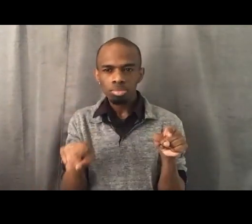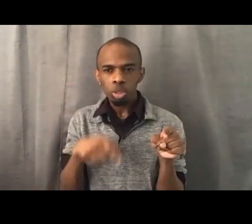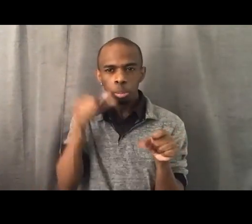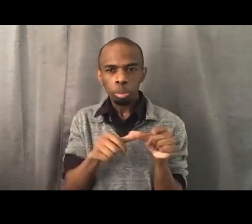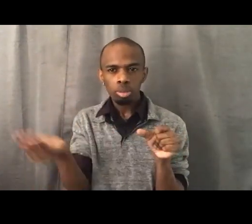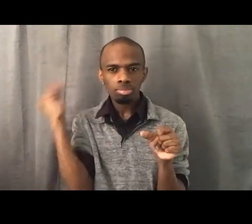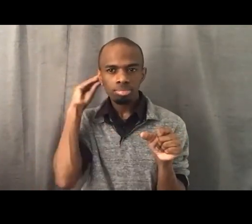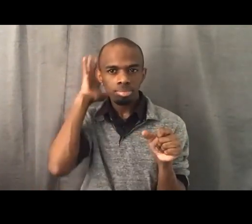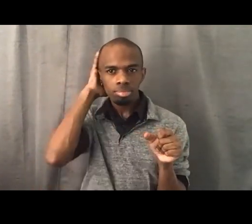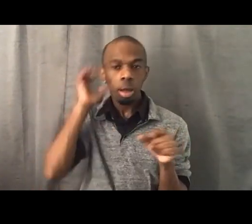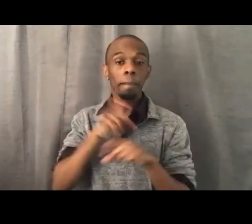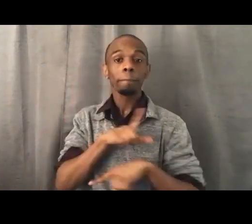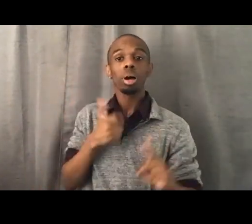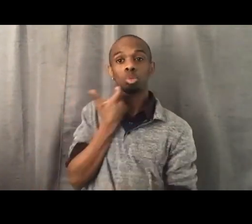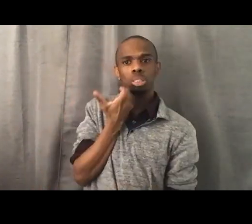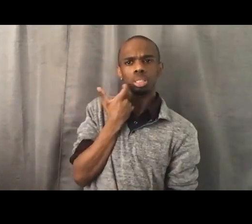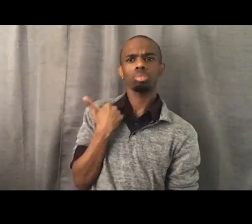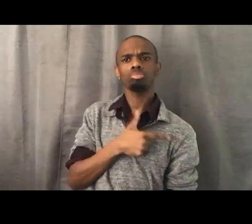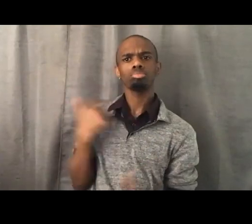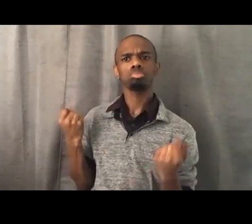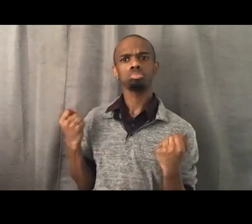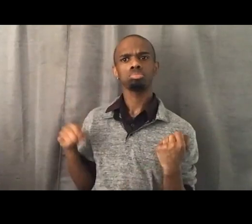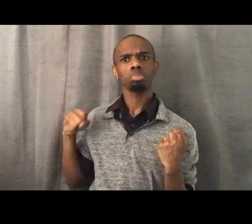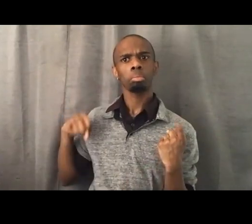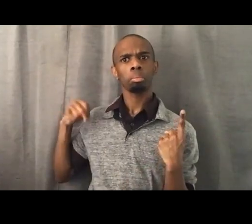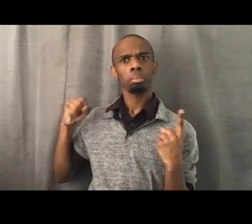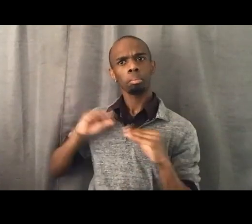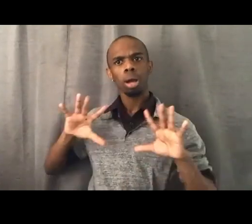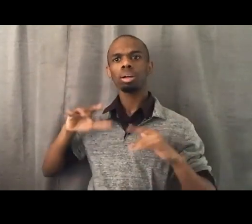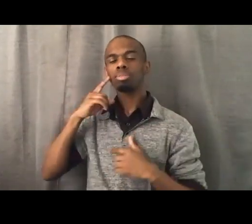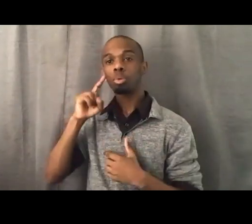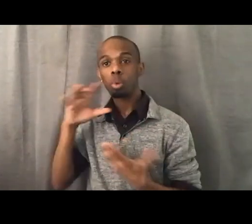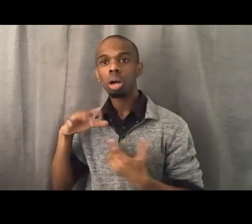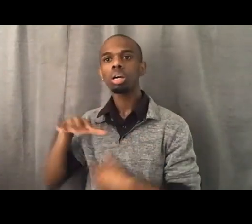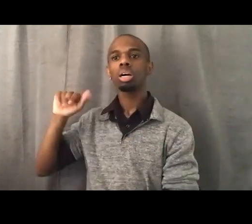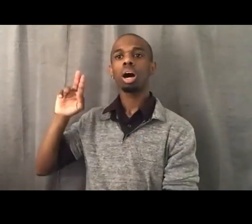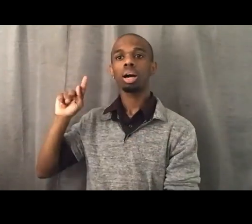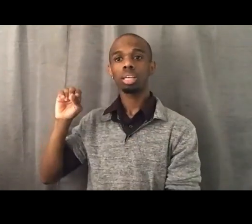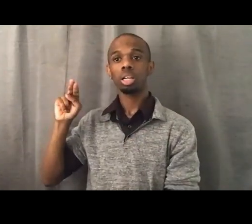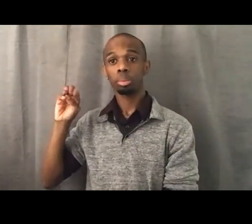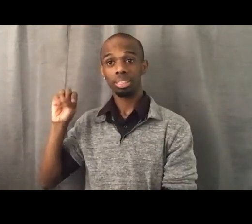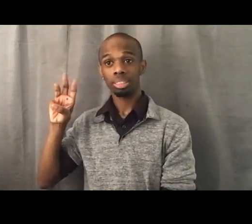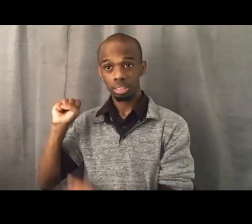the role of autonomous space and recognizing that we all have spaces of autonomy,